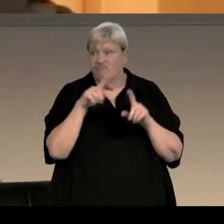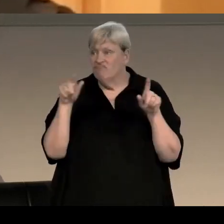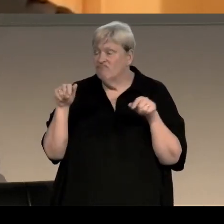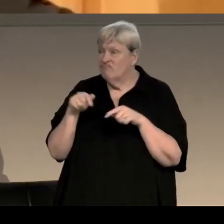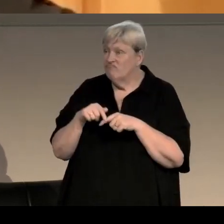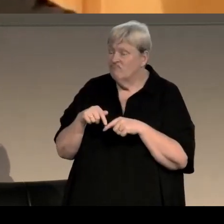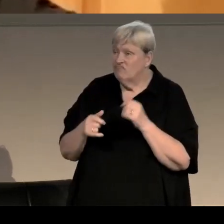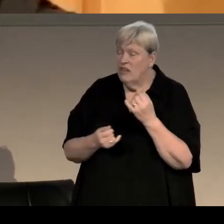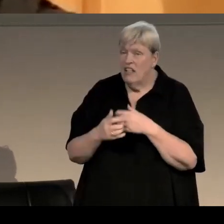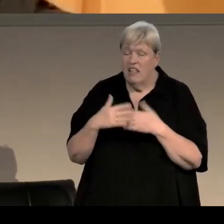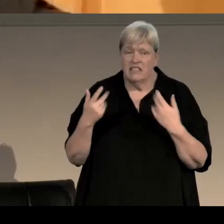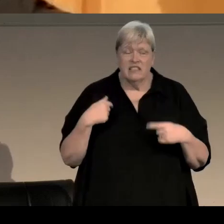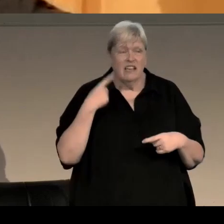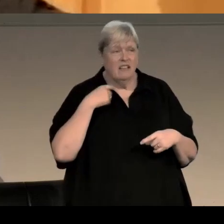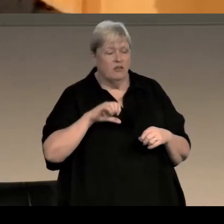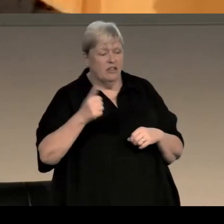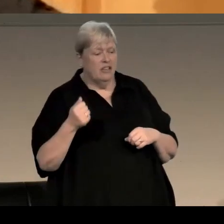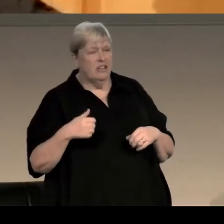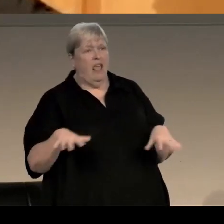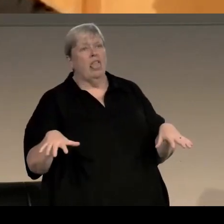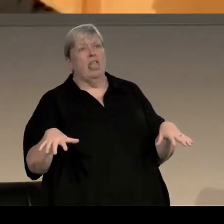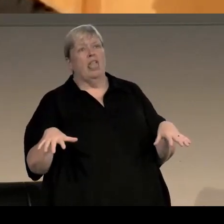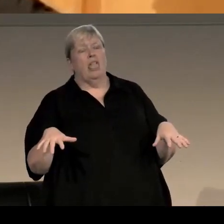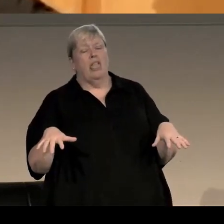Last day, no, I sat by the pool like this.